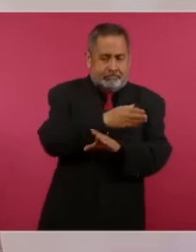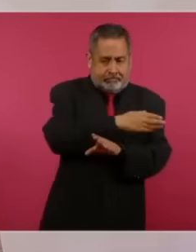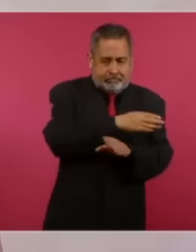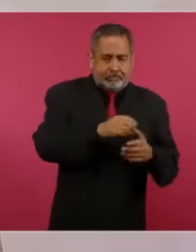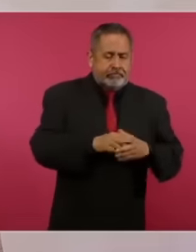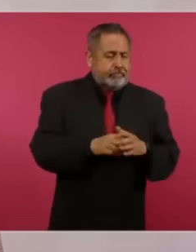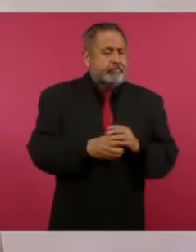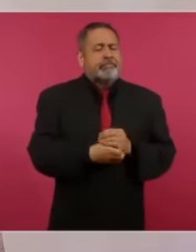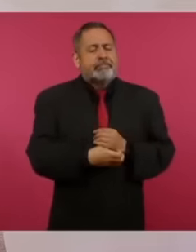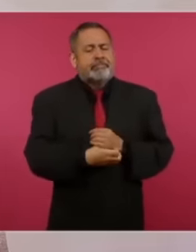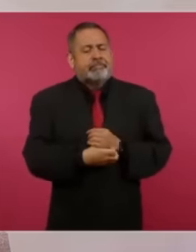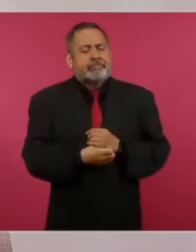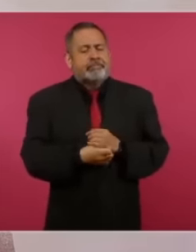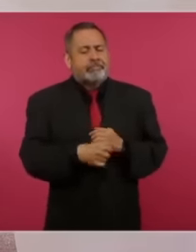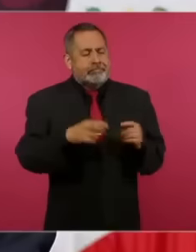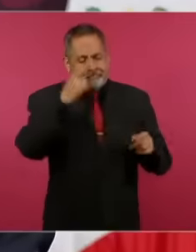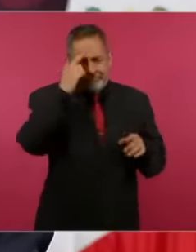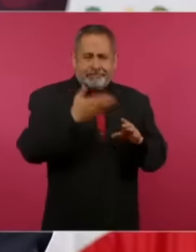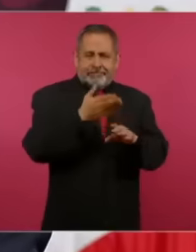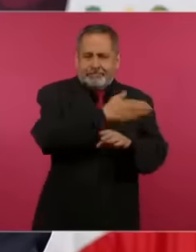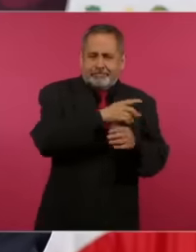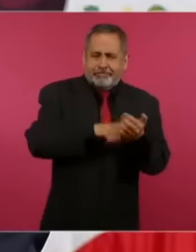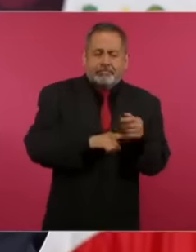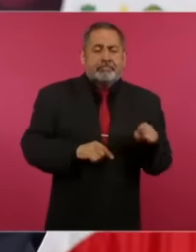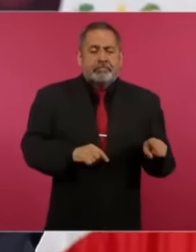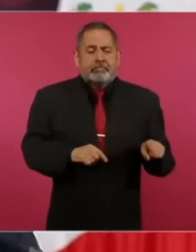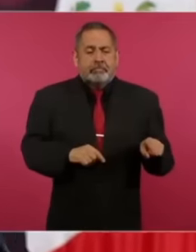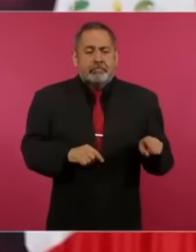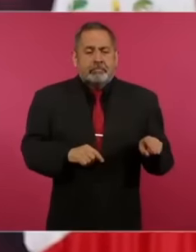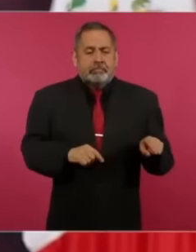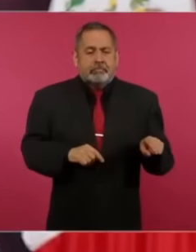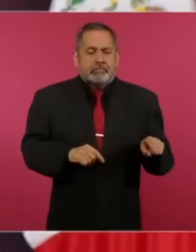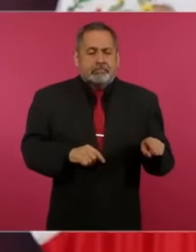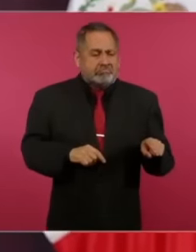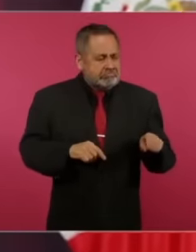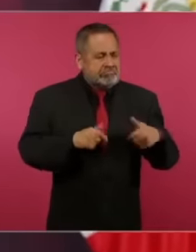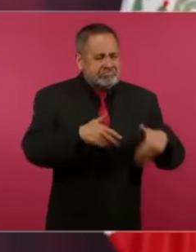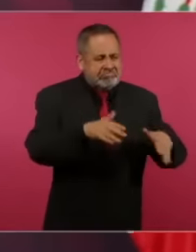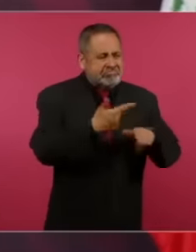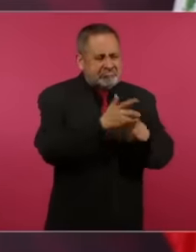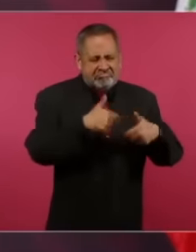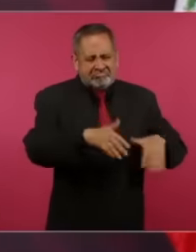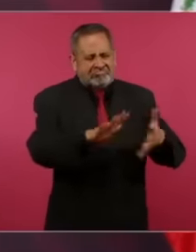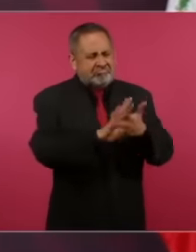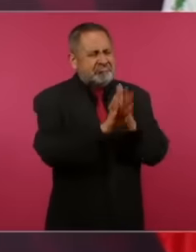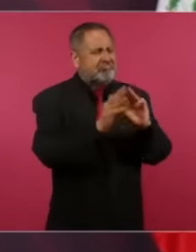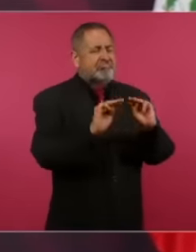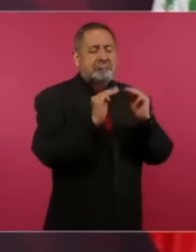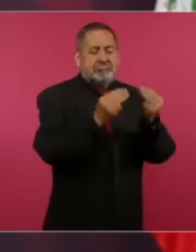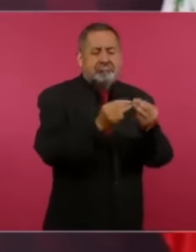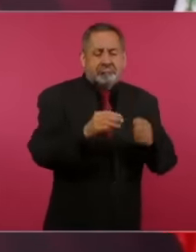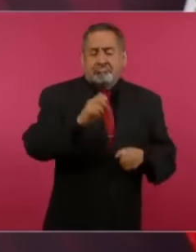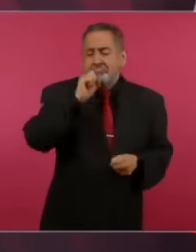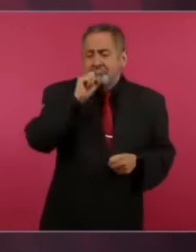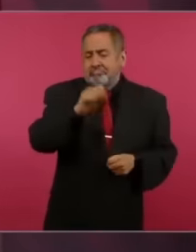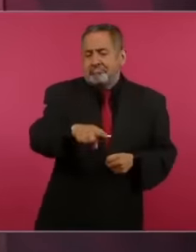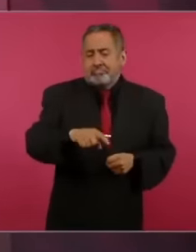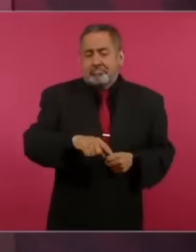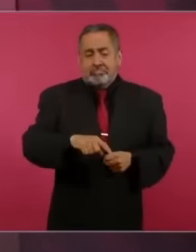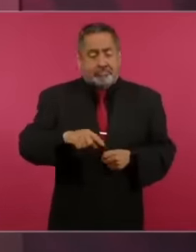allowed when crime managed